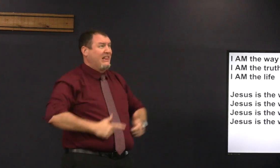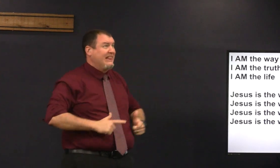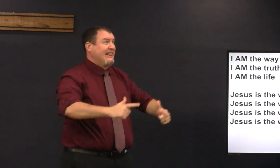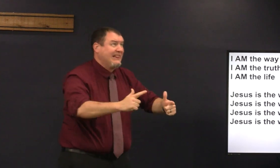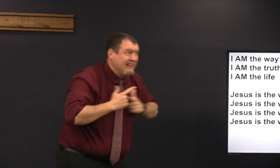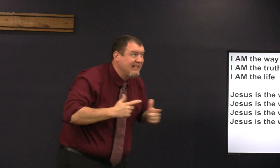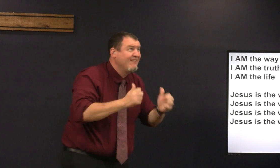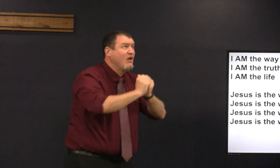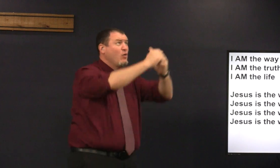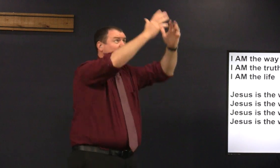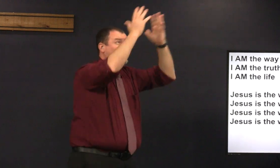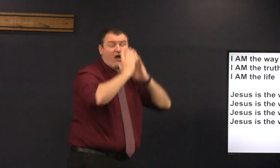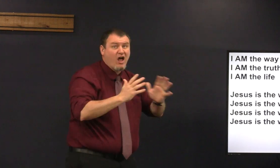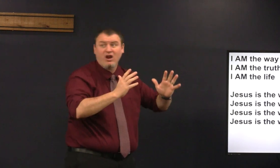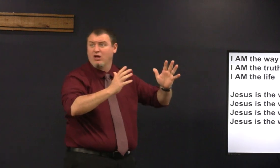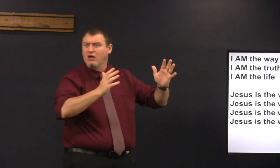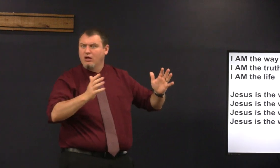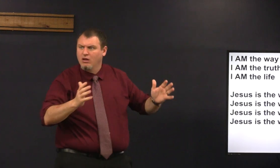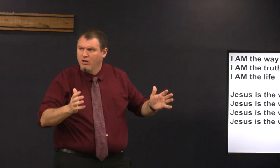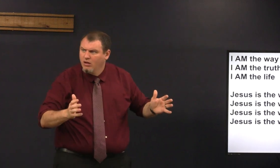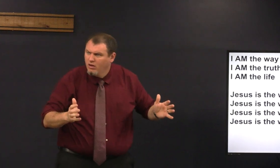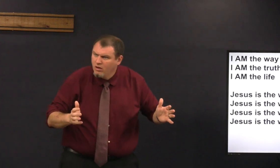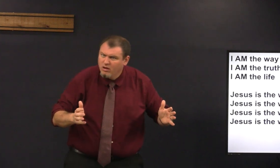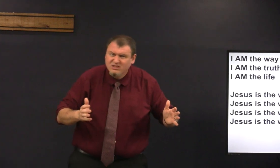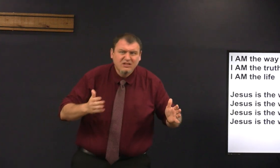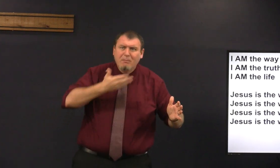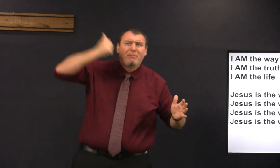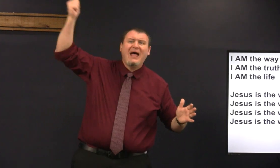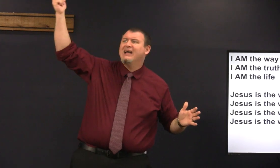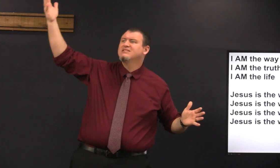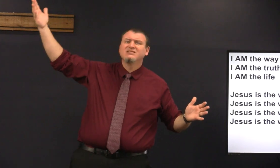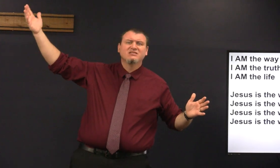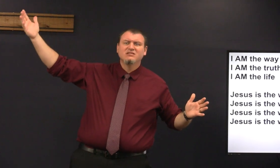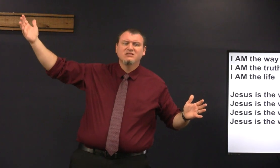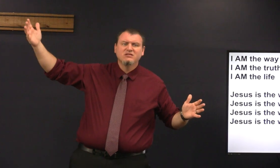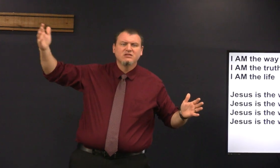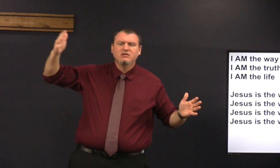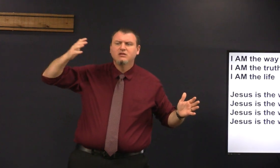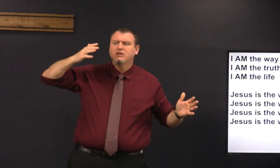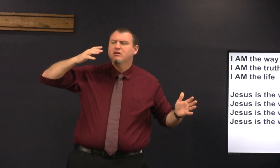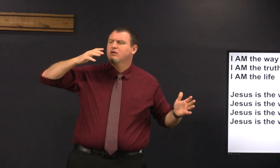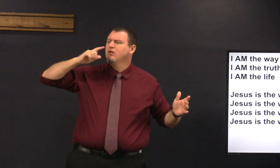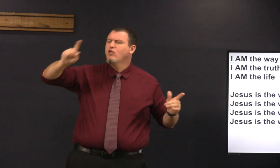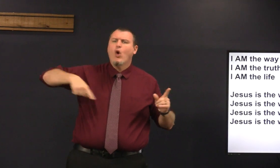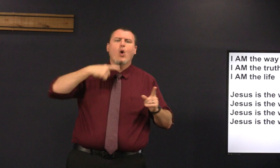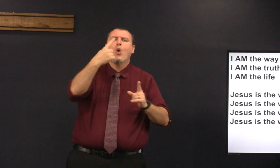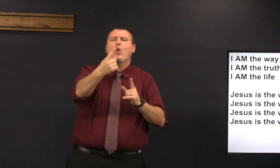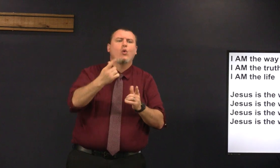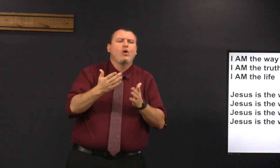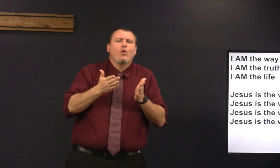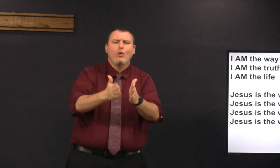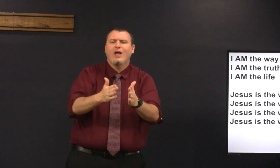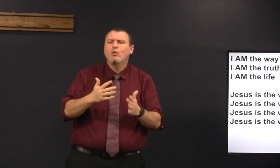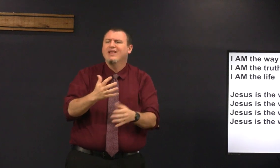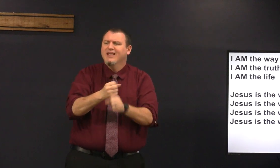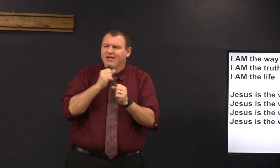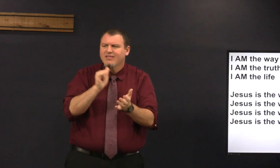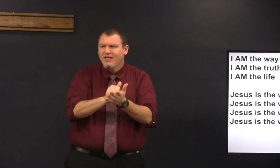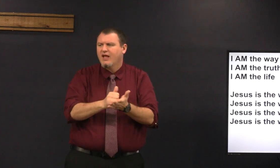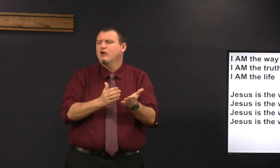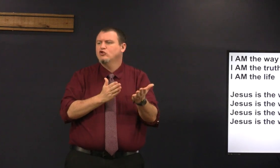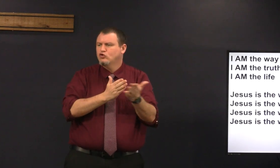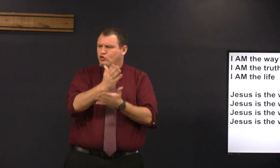and be in his presence and live with God that's the best thing of all and the only